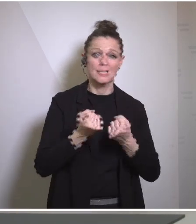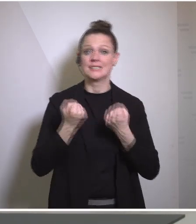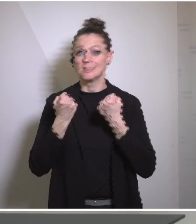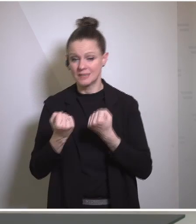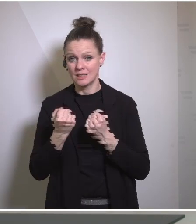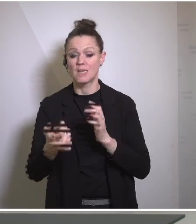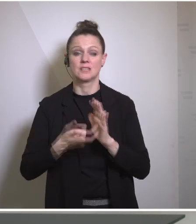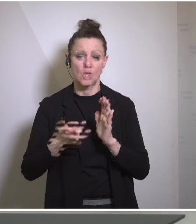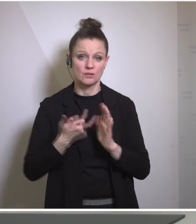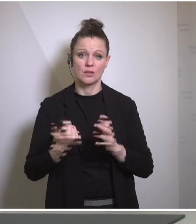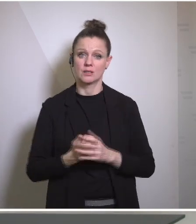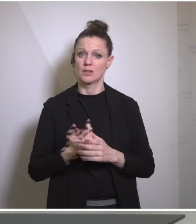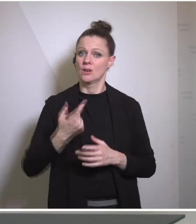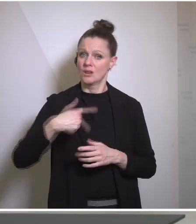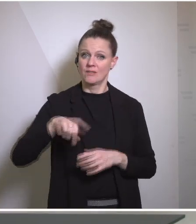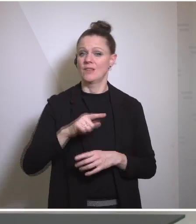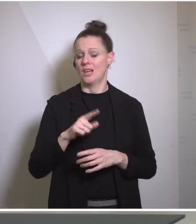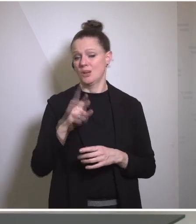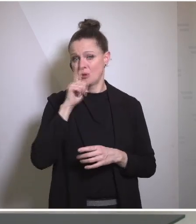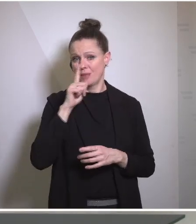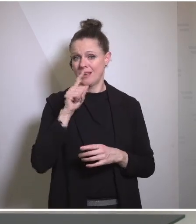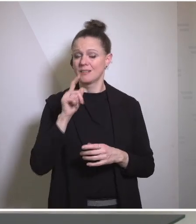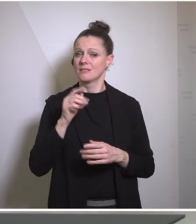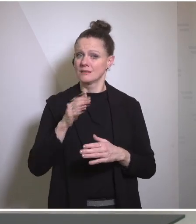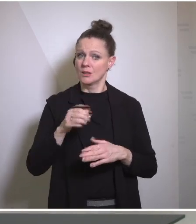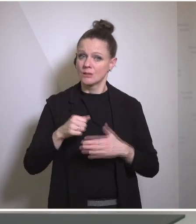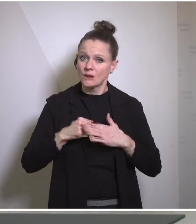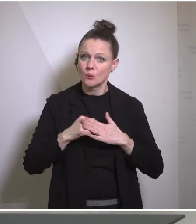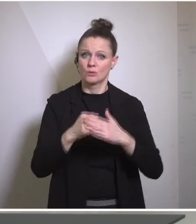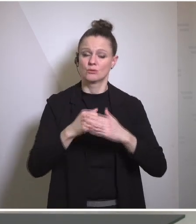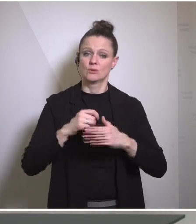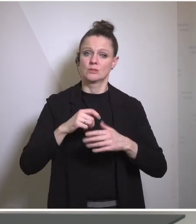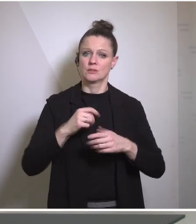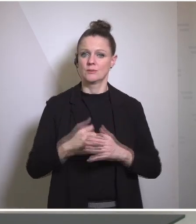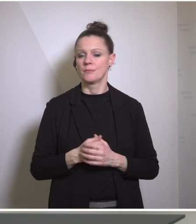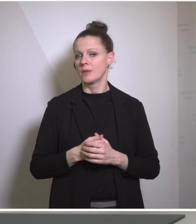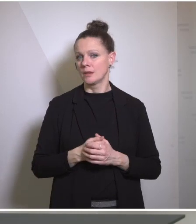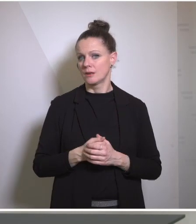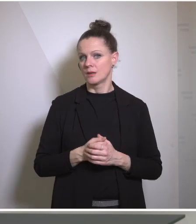um and we're working to address them but the Haitian people are are leading in this process